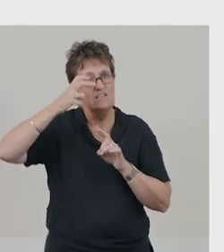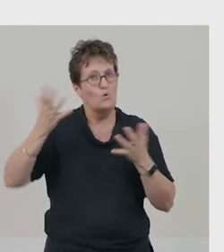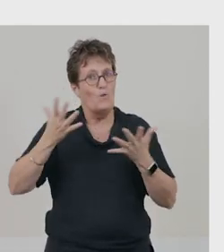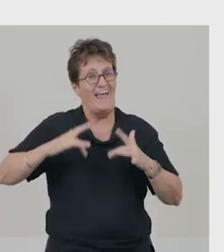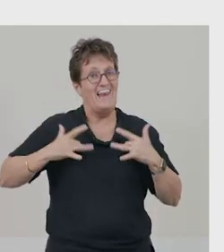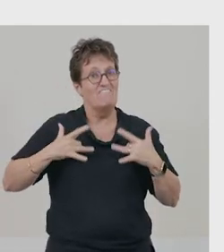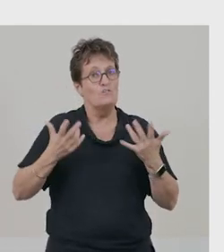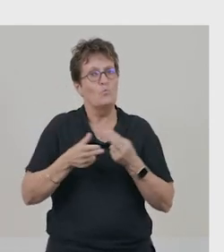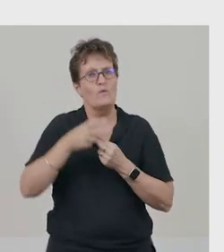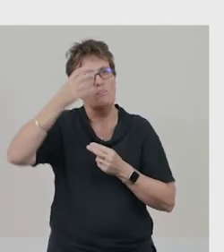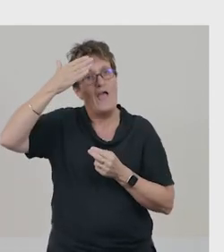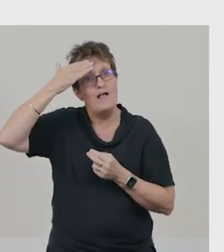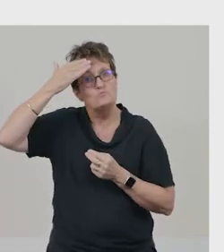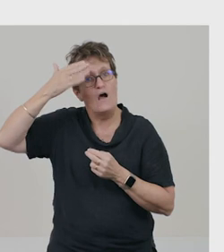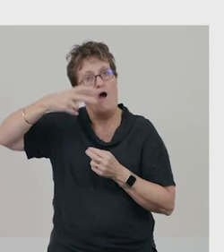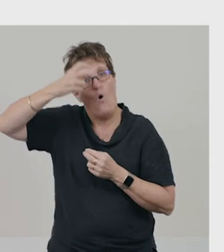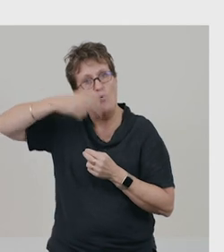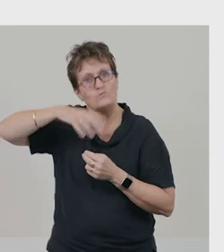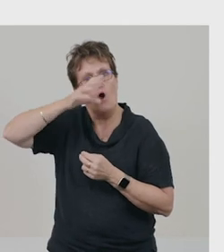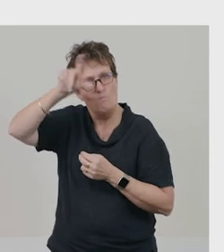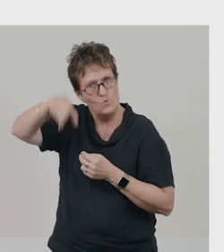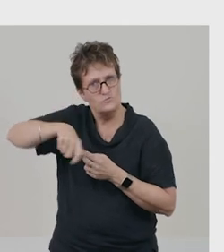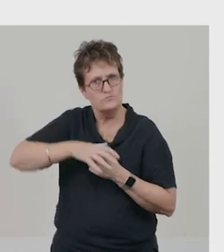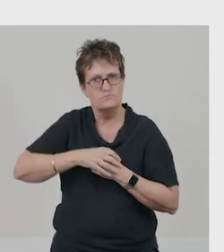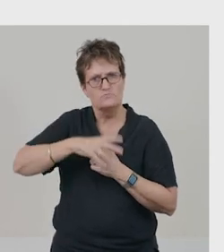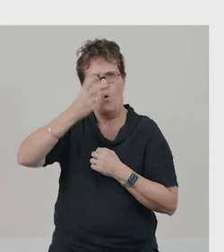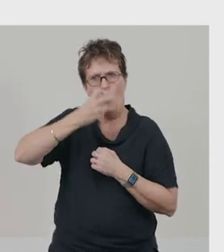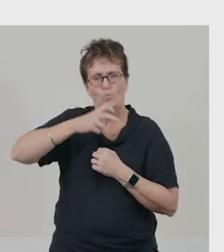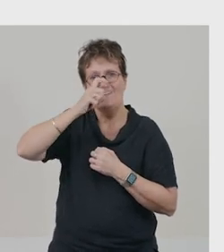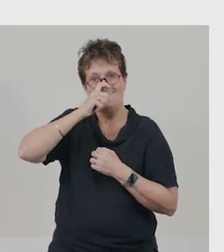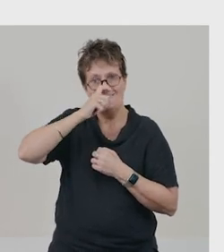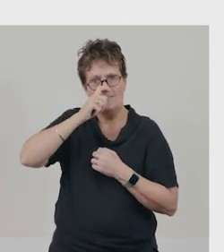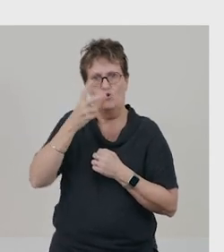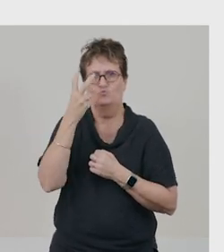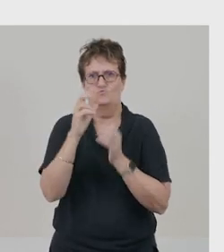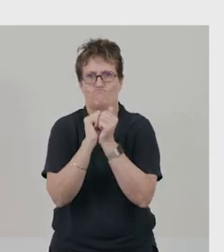who is sitting at the head of the table, and with her sister and two brothers.